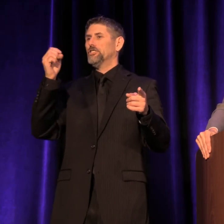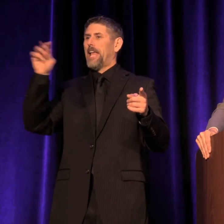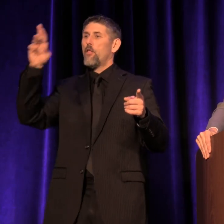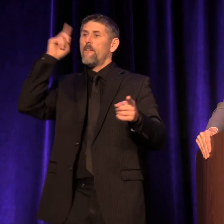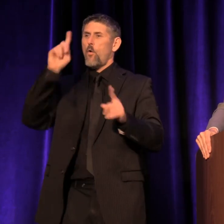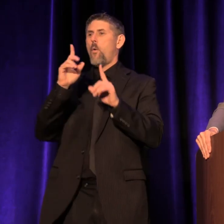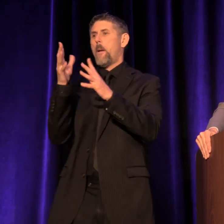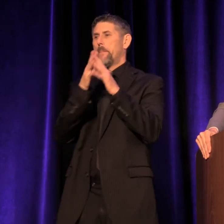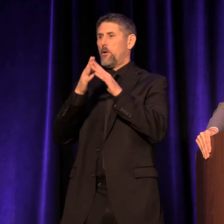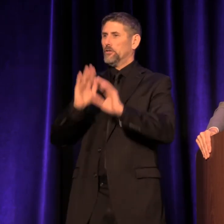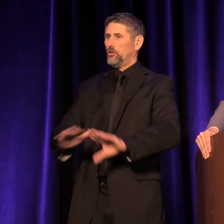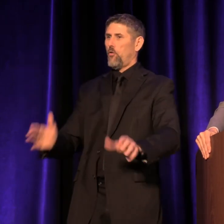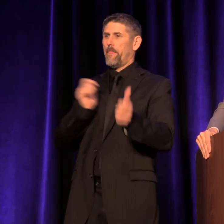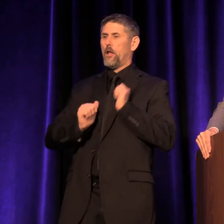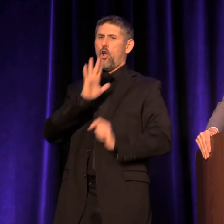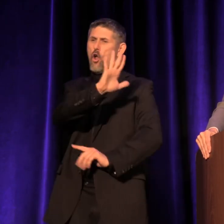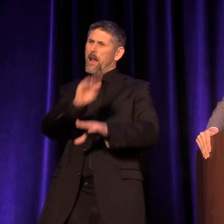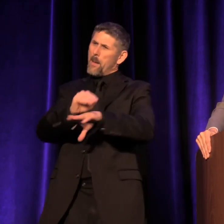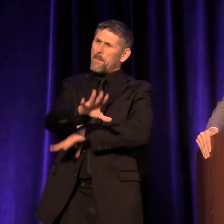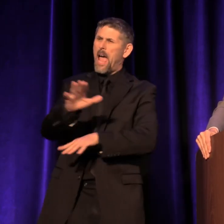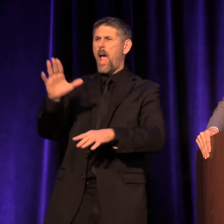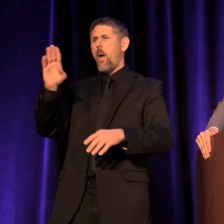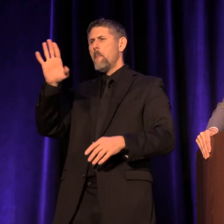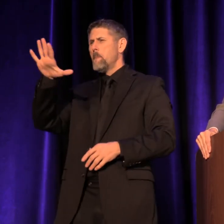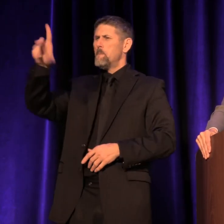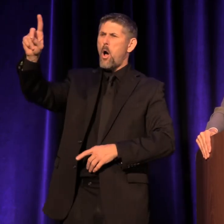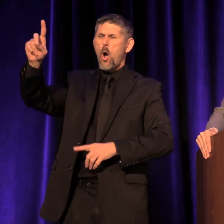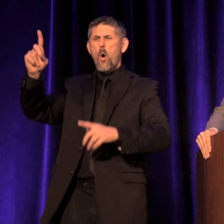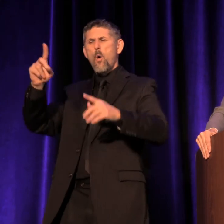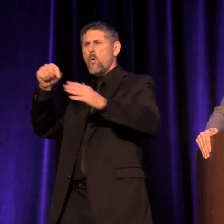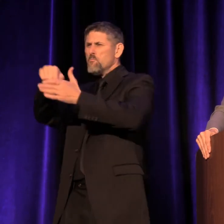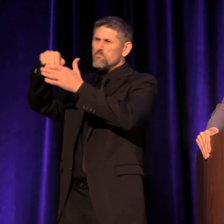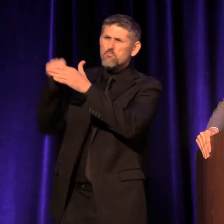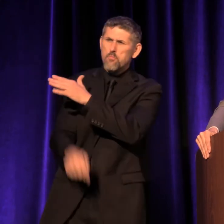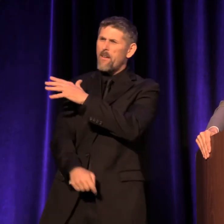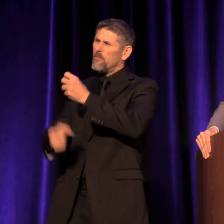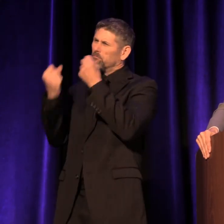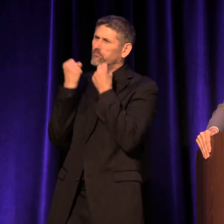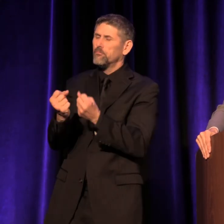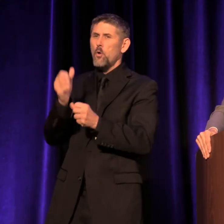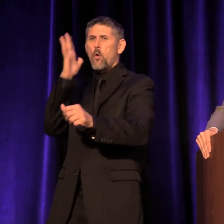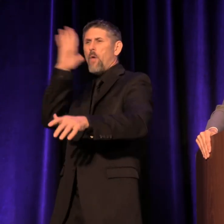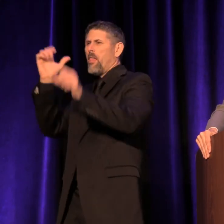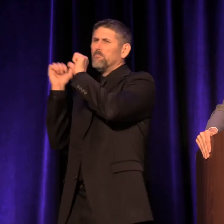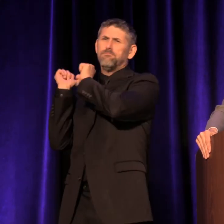Her impact is bold, profound, and lasting. There's no doubt in my mind